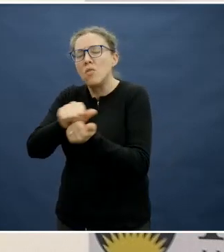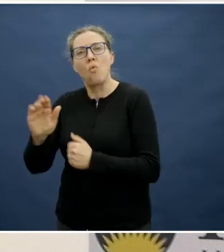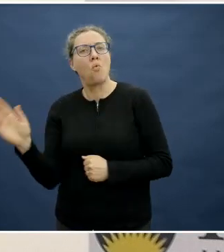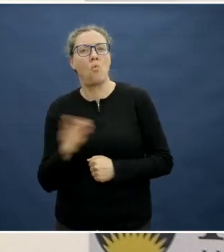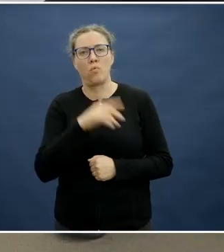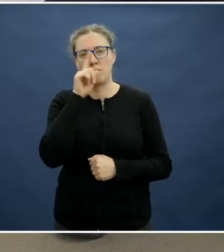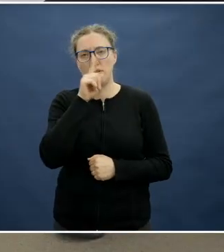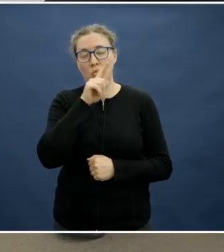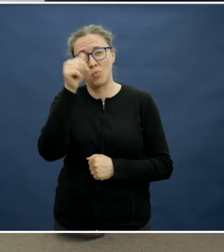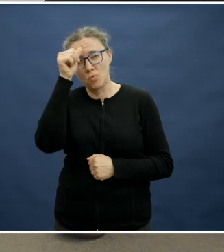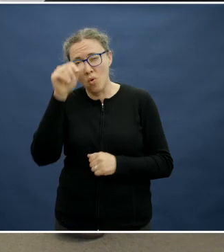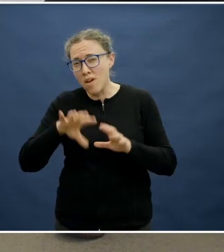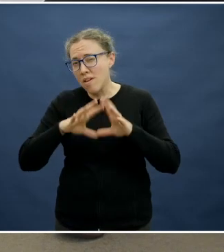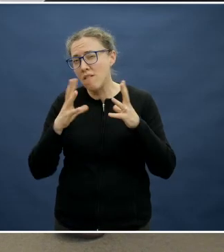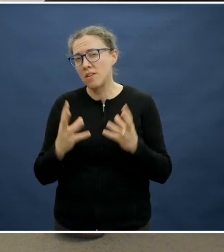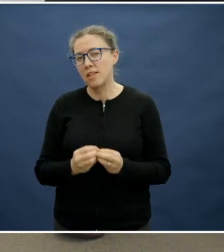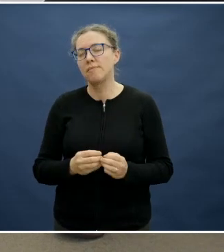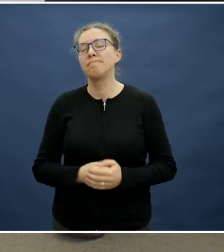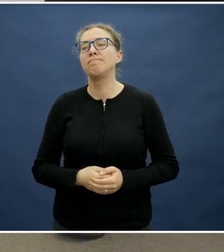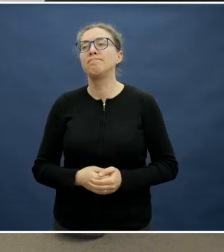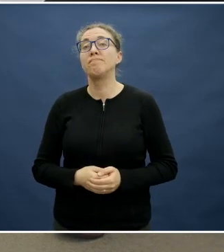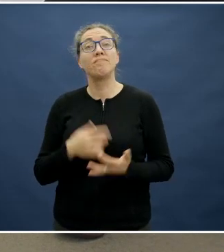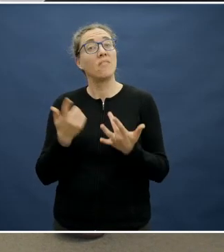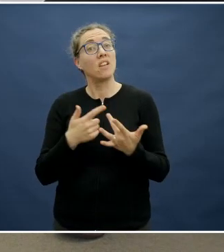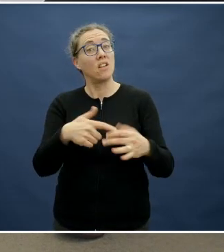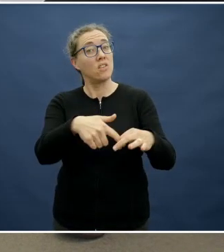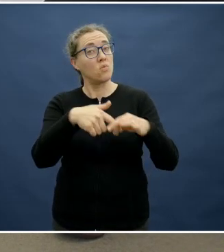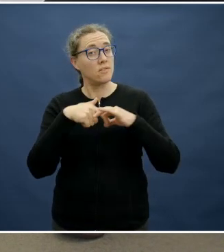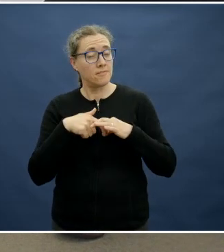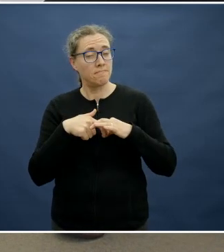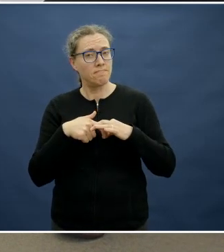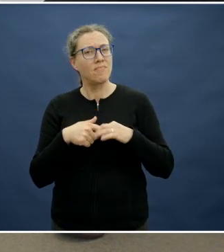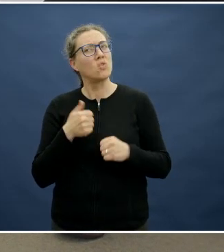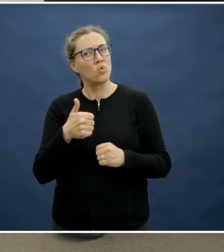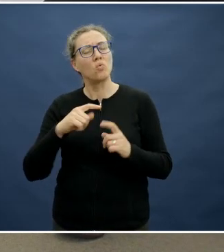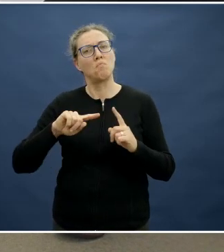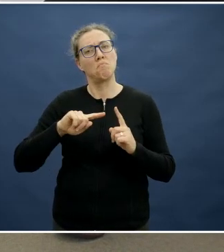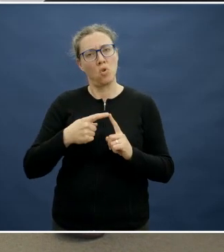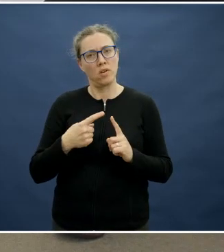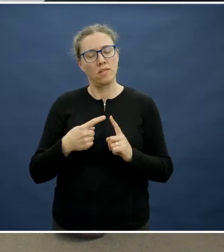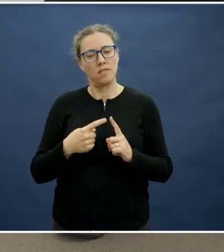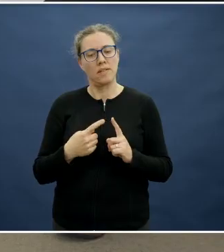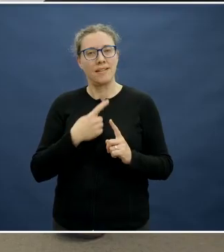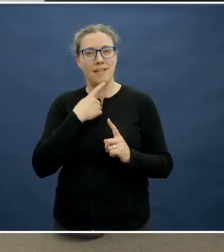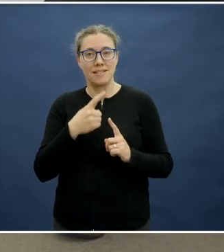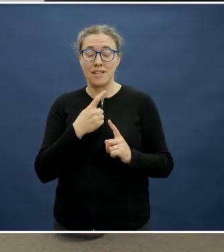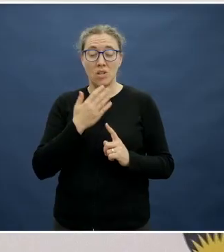It leads to another question we have received here, and it makes a very good point. It leads with: the school battle is hard.